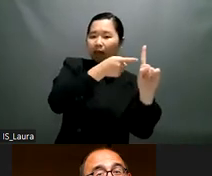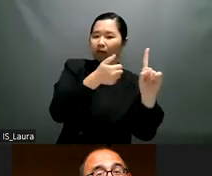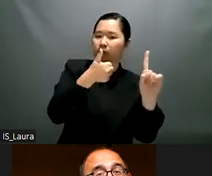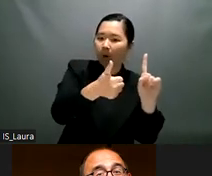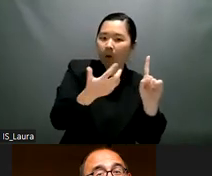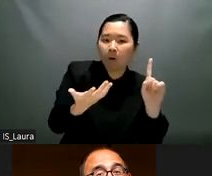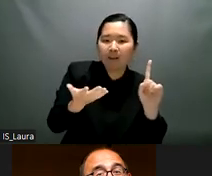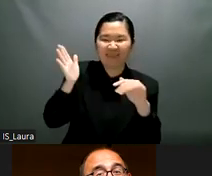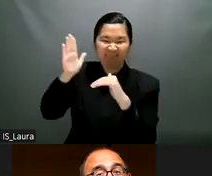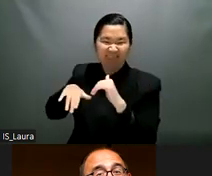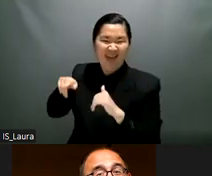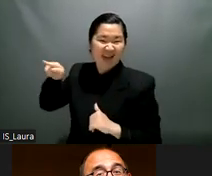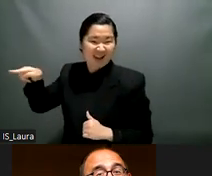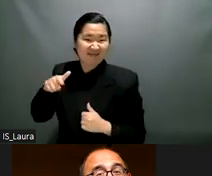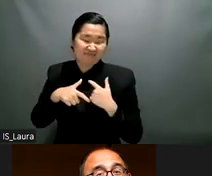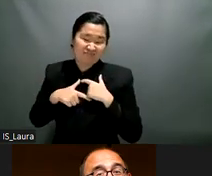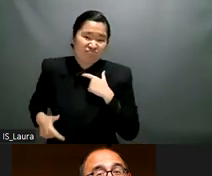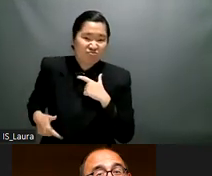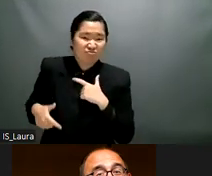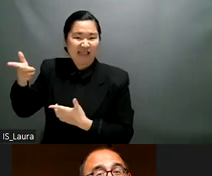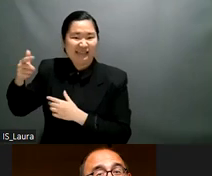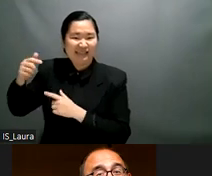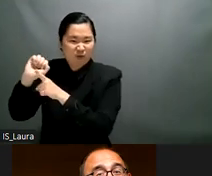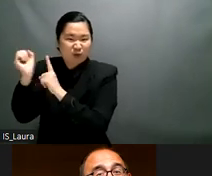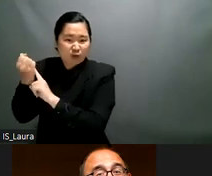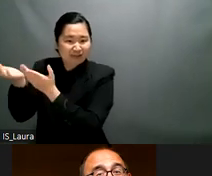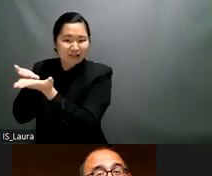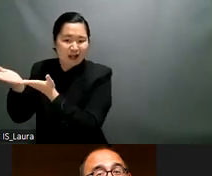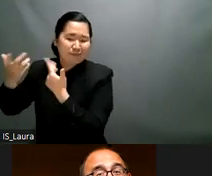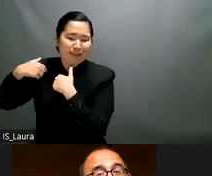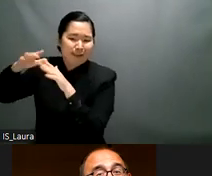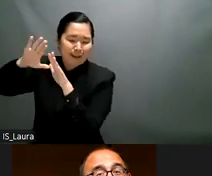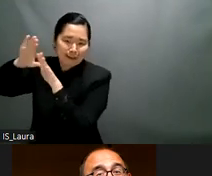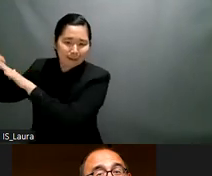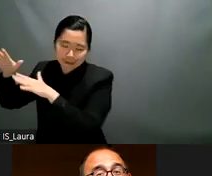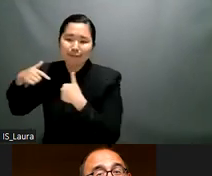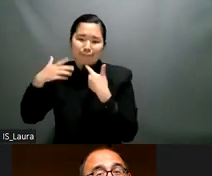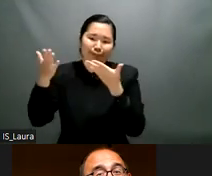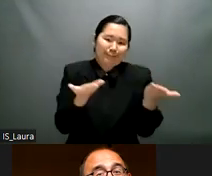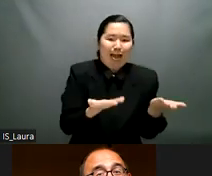so the ministry of we we we for several so for about two years we approach ministry of